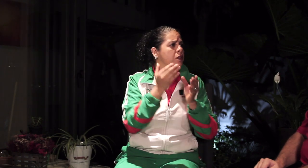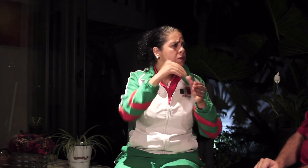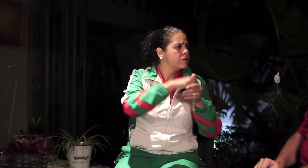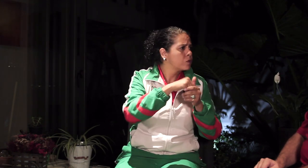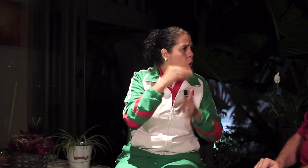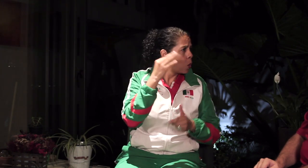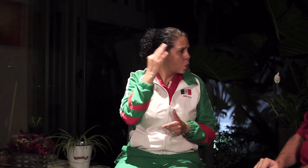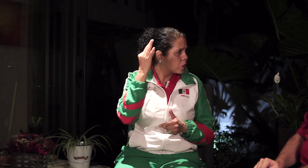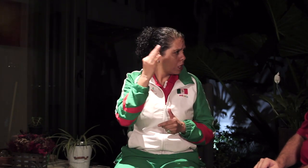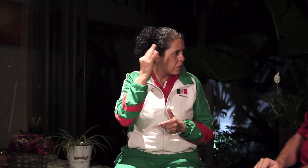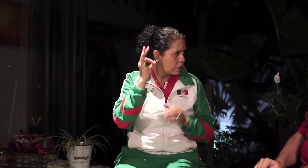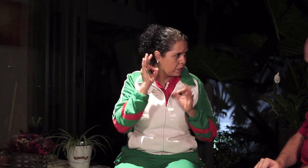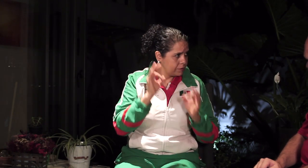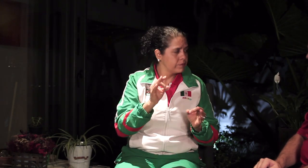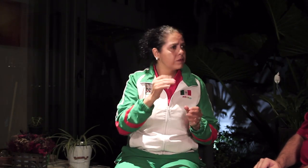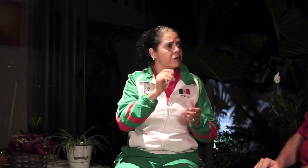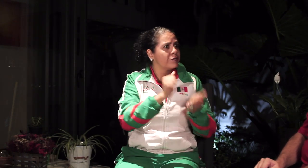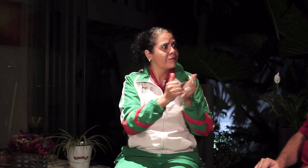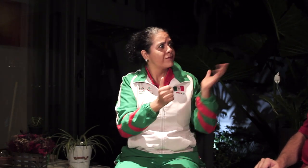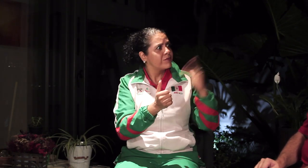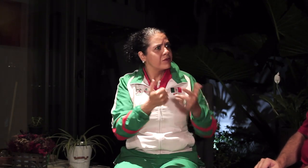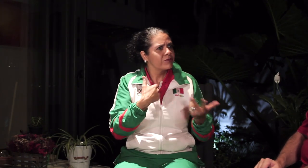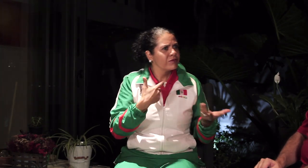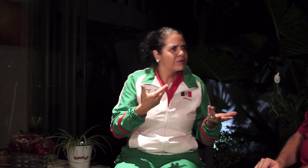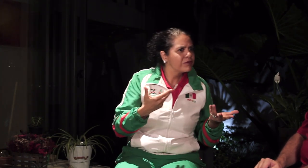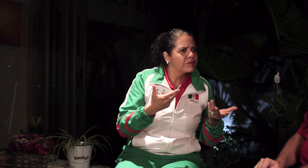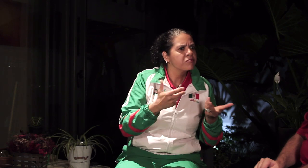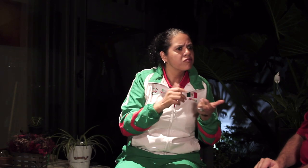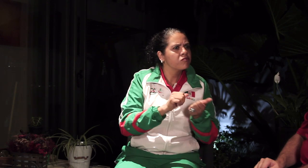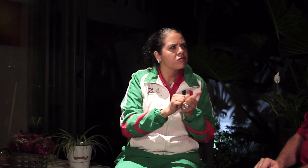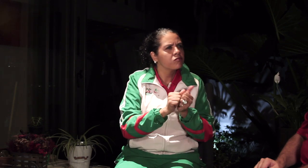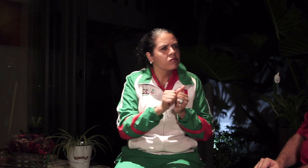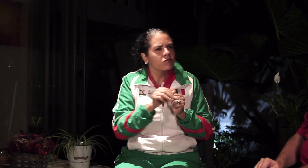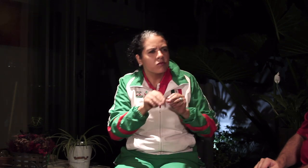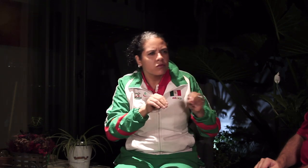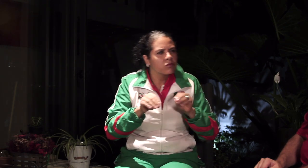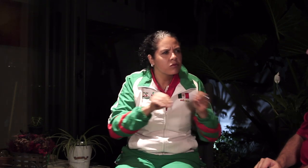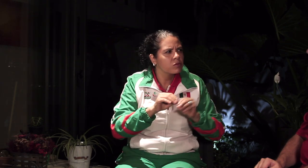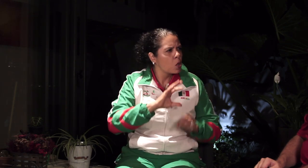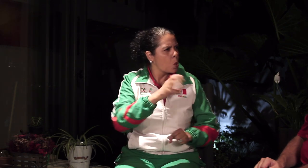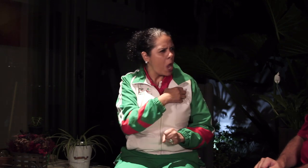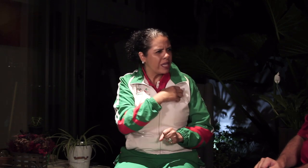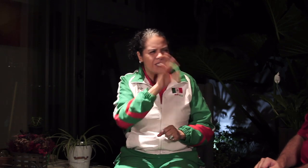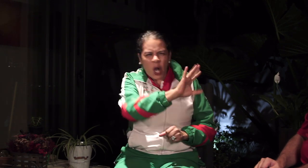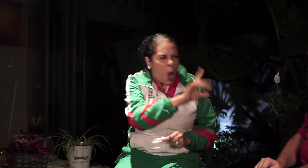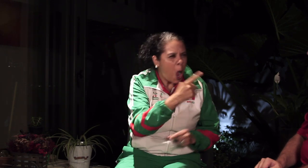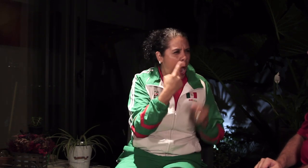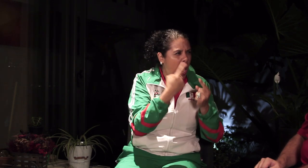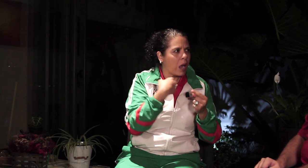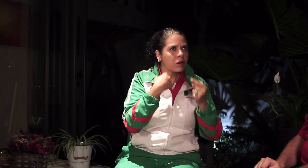I used to play basketball with hearing girls at school. When I joined the team with them,